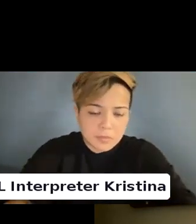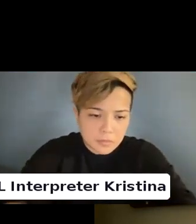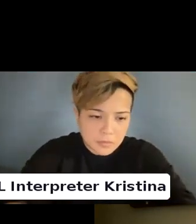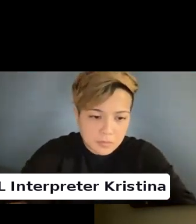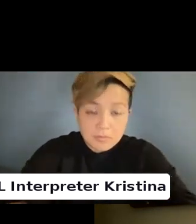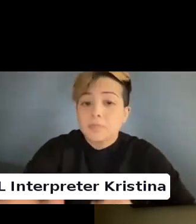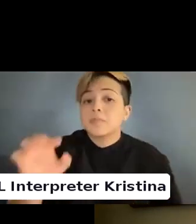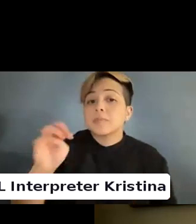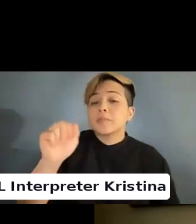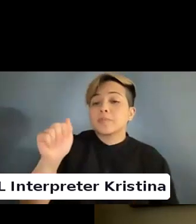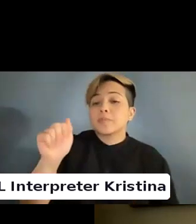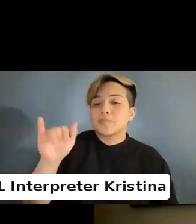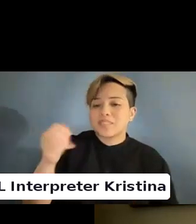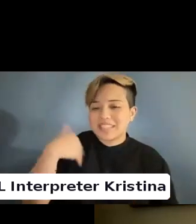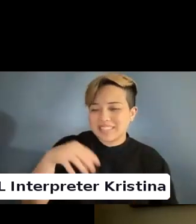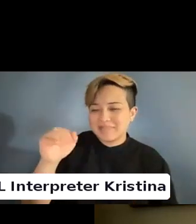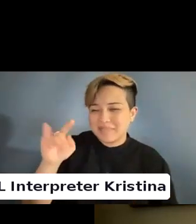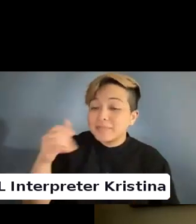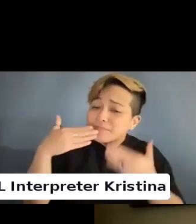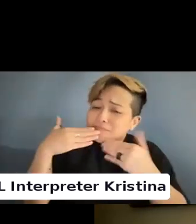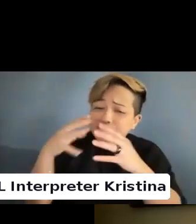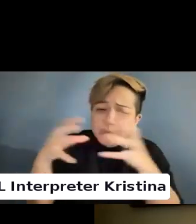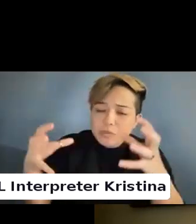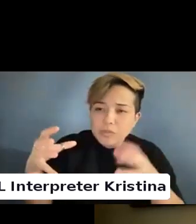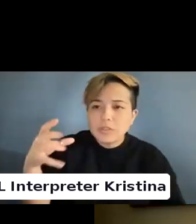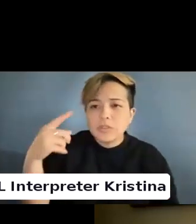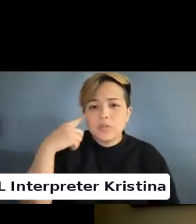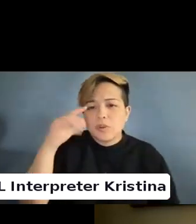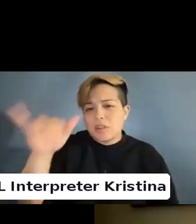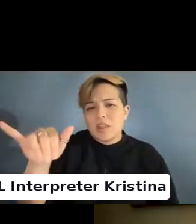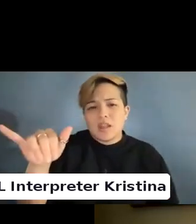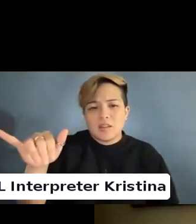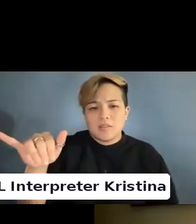the ADA and IDA are tools of equalizing.